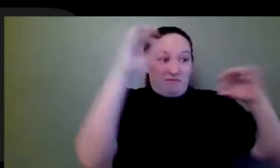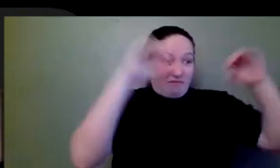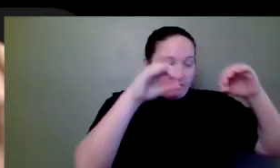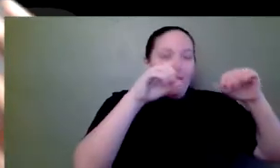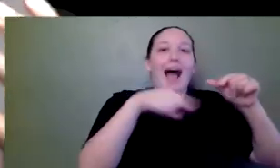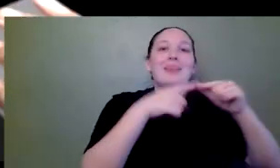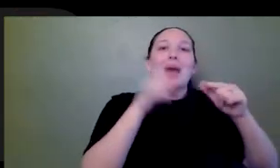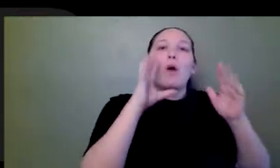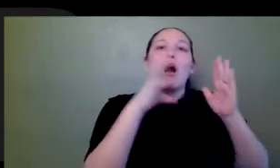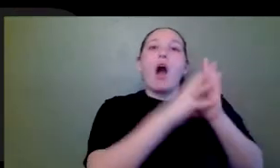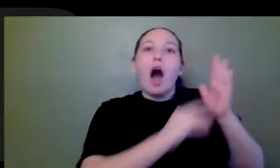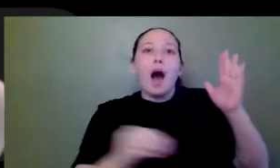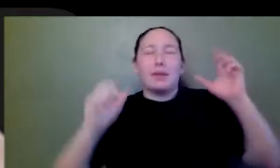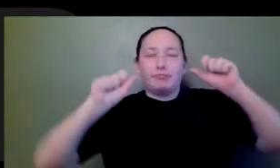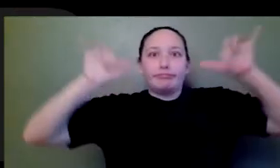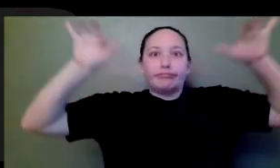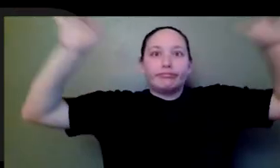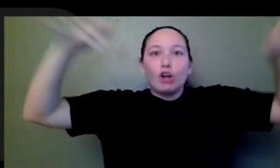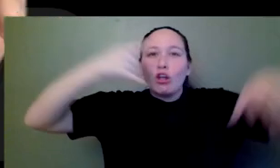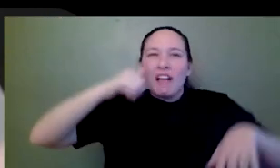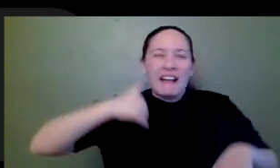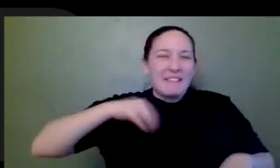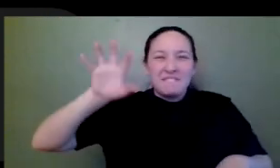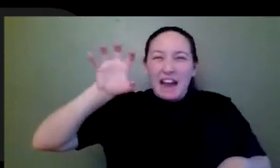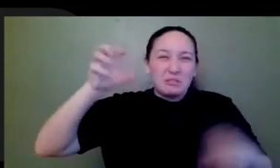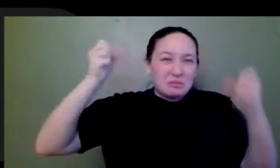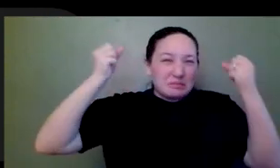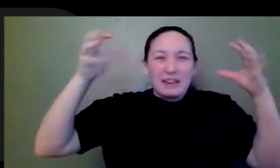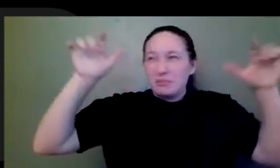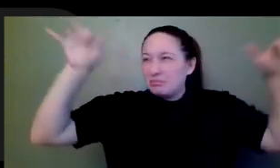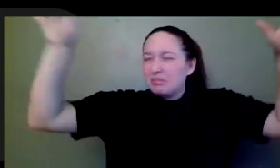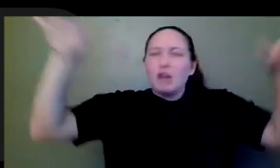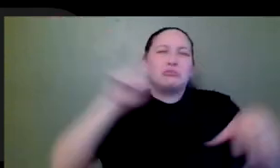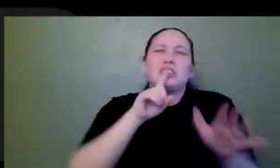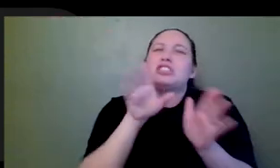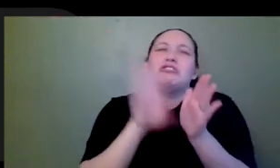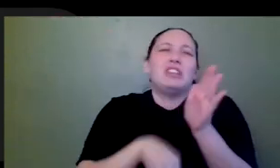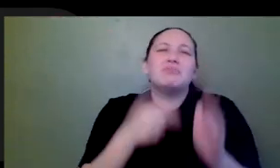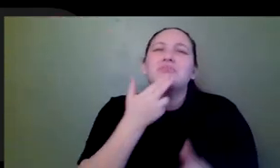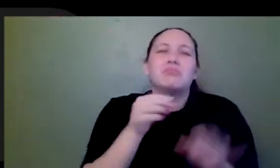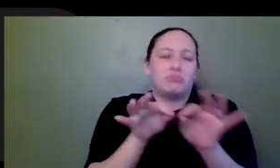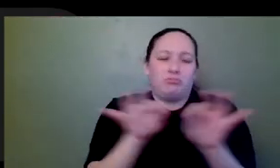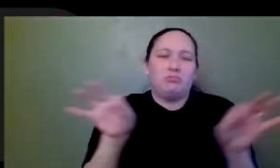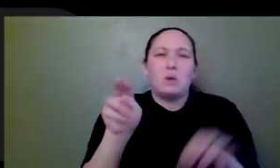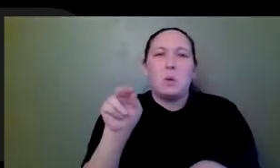a time. And so I created this little gimmick on the radar and it was like really cheap, like when the Capcom representatives played it and they saw